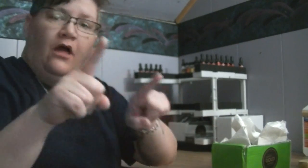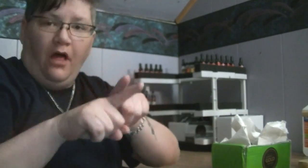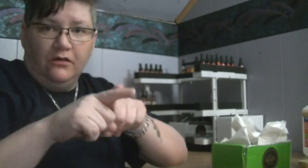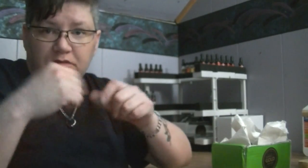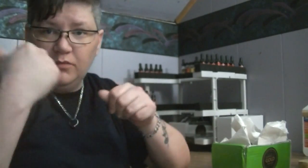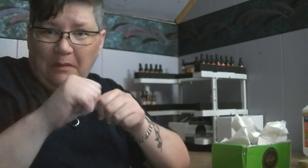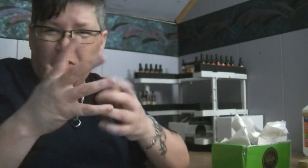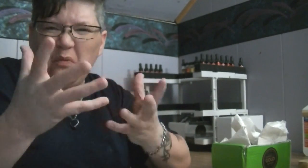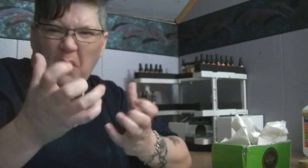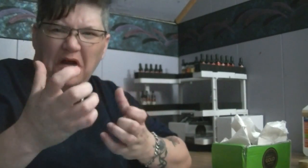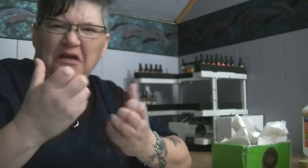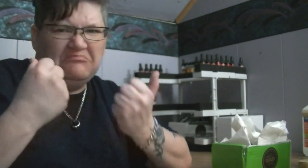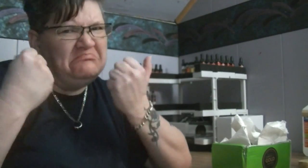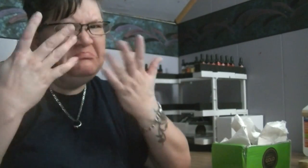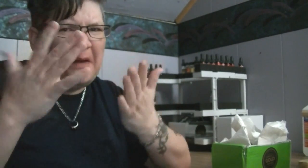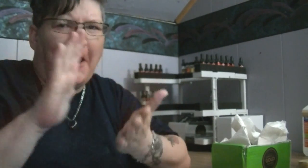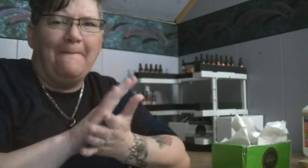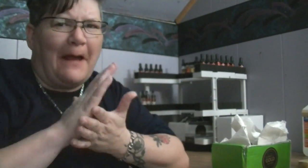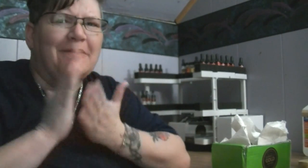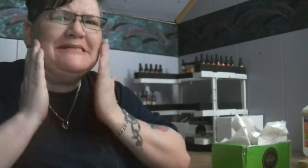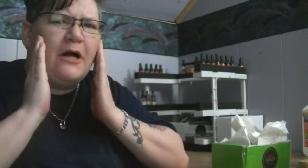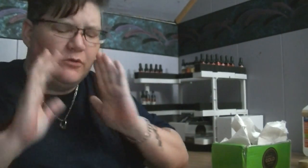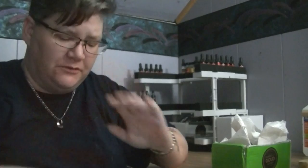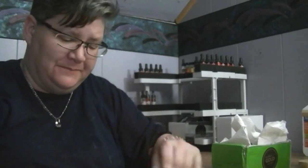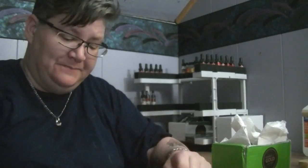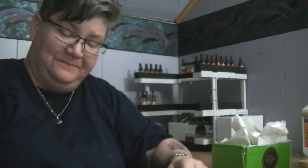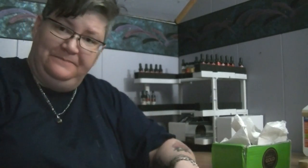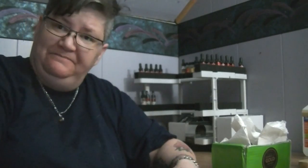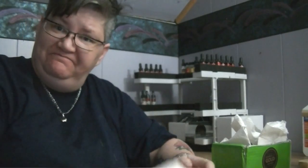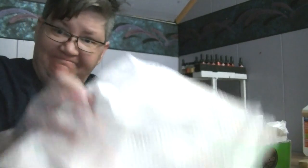Also remember as many paper towels you want